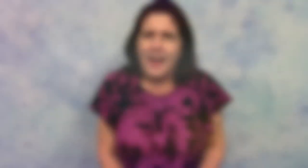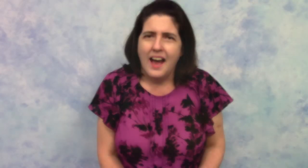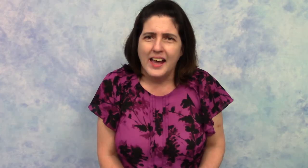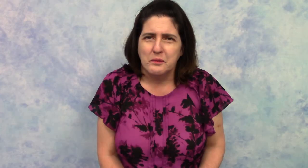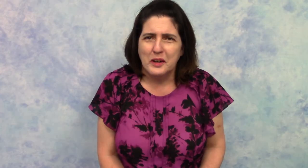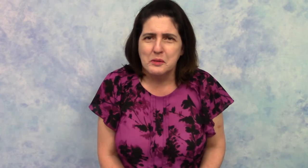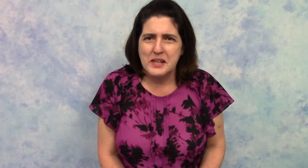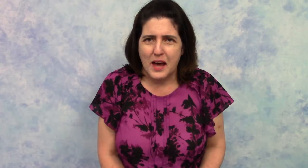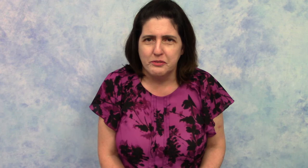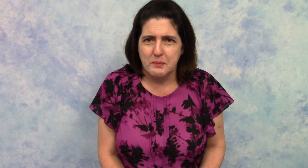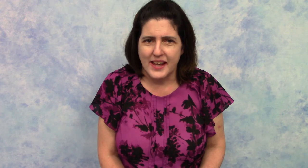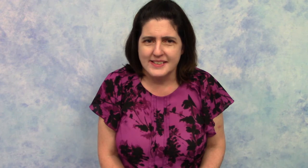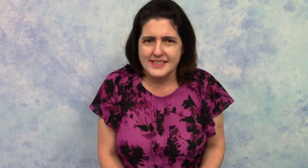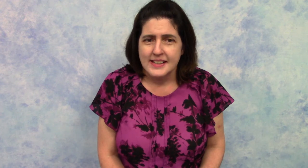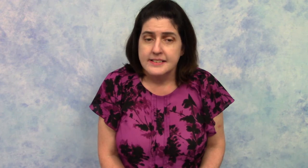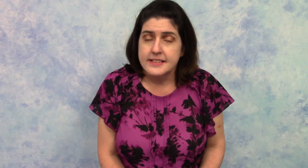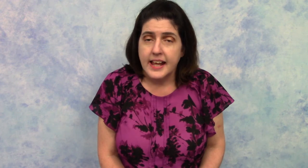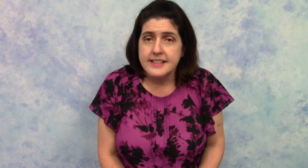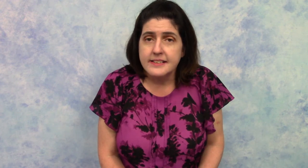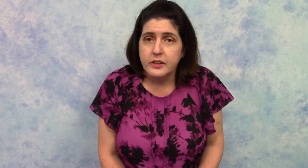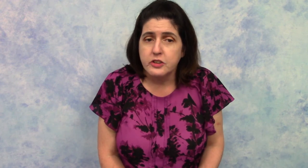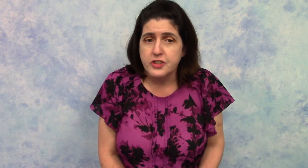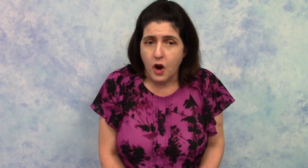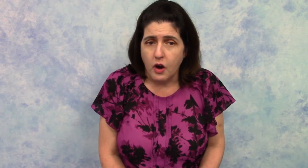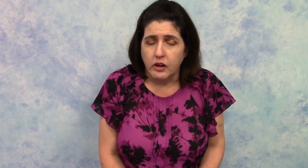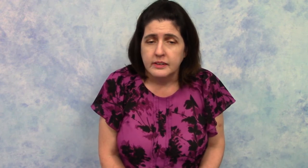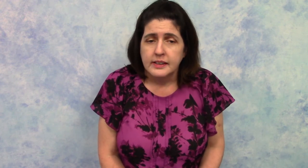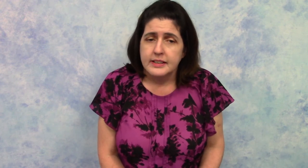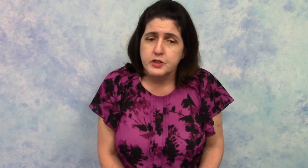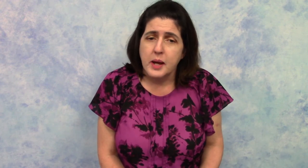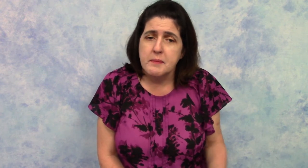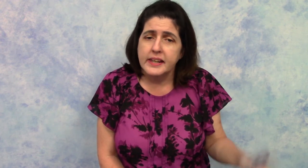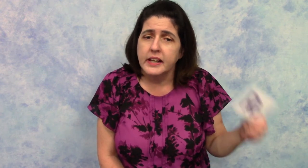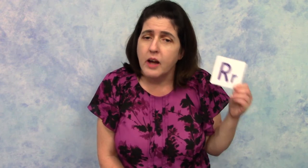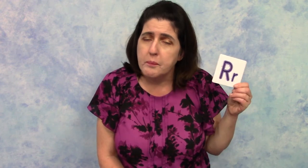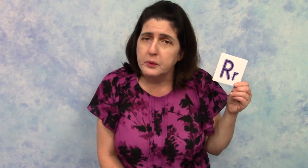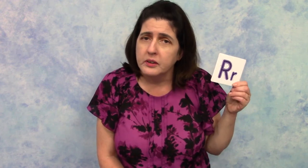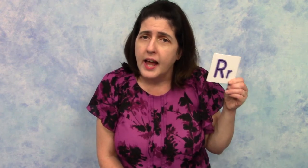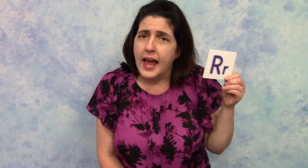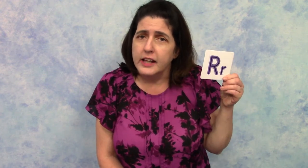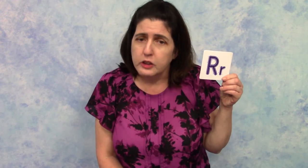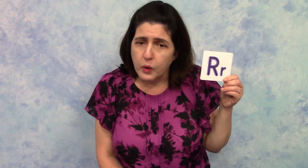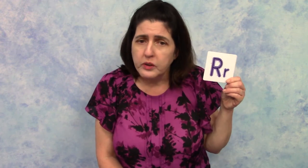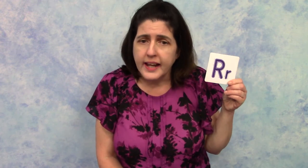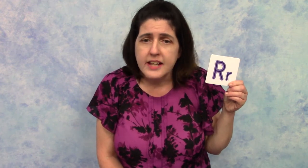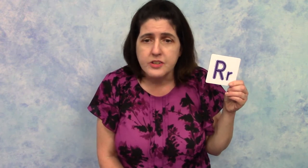Hi. Welcome to Alphabites. Today's letter is "R". Let's try making an upper and lower case